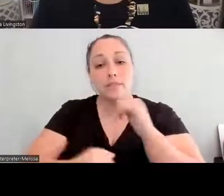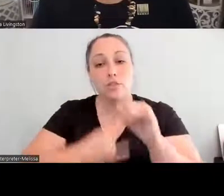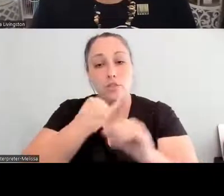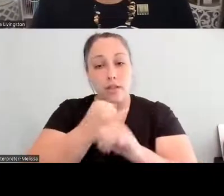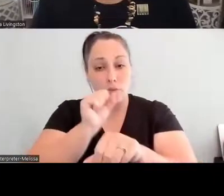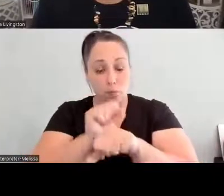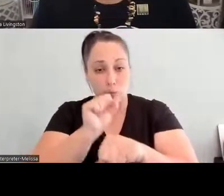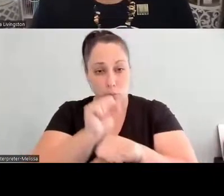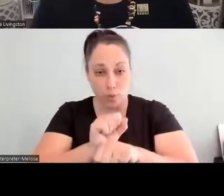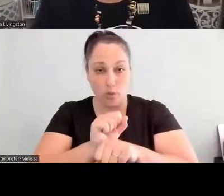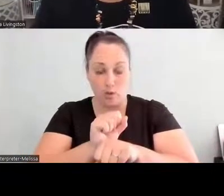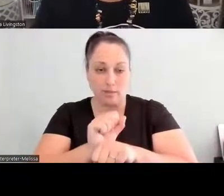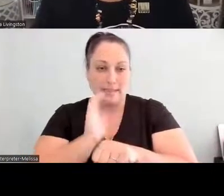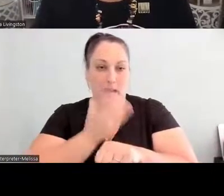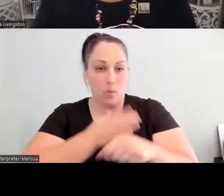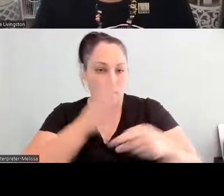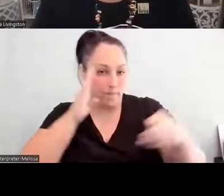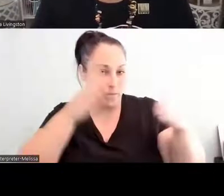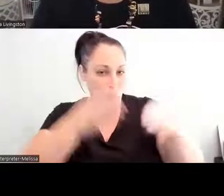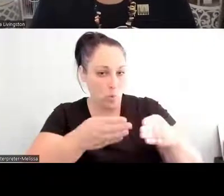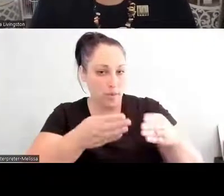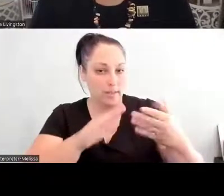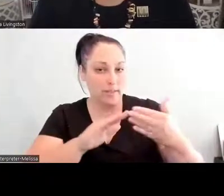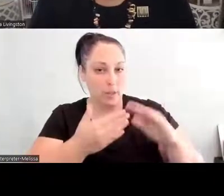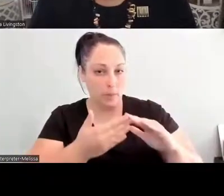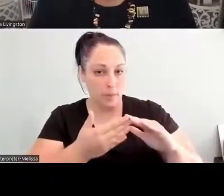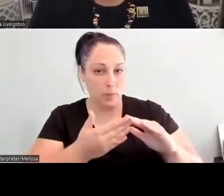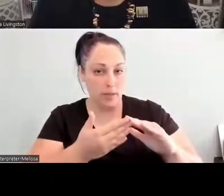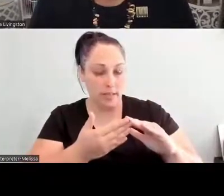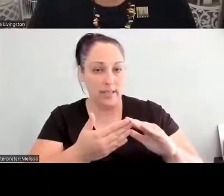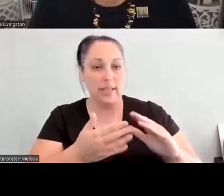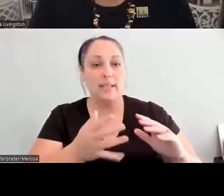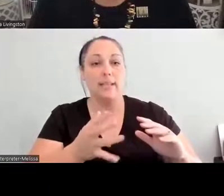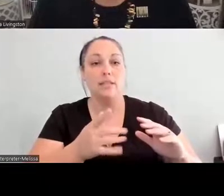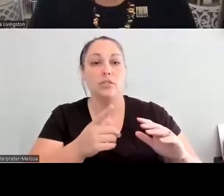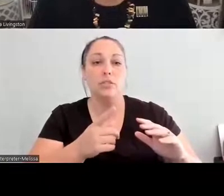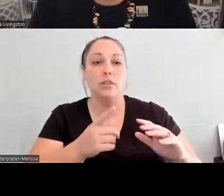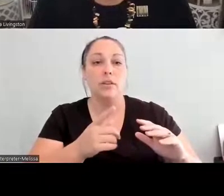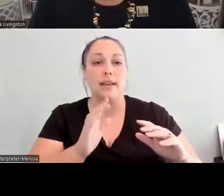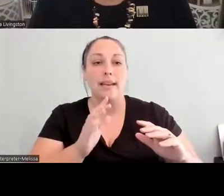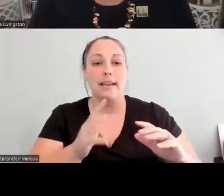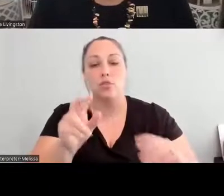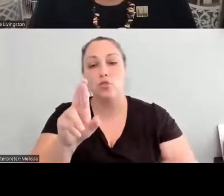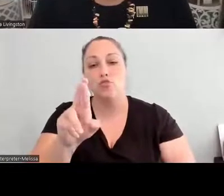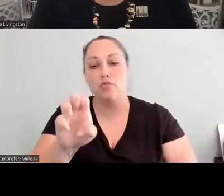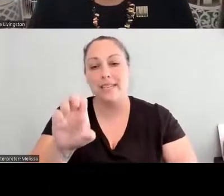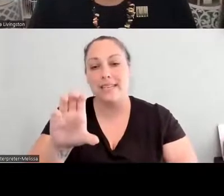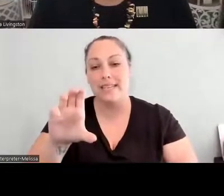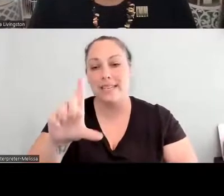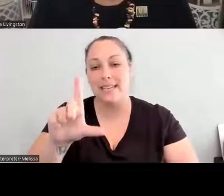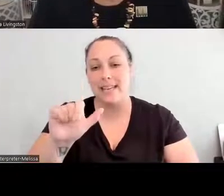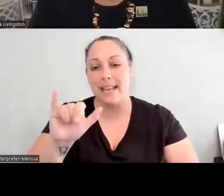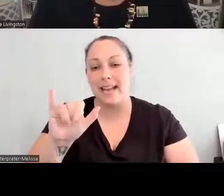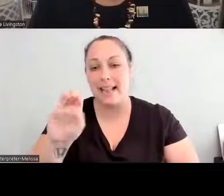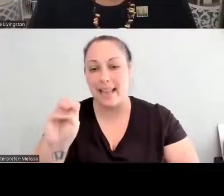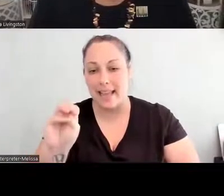focusing on in our communities is the ‑‑ is reclaiming our taste buds and also changing the way that we're eating and